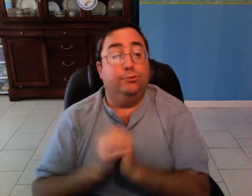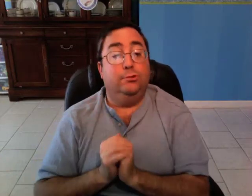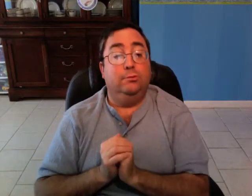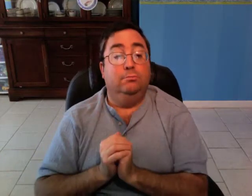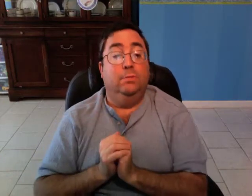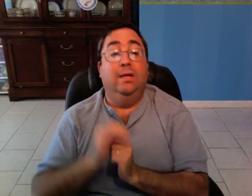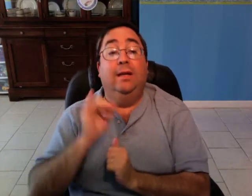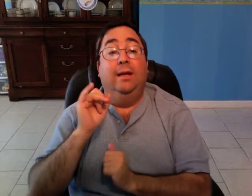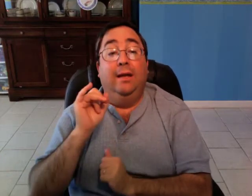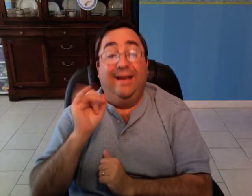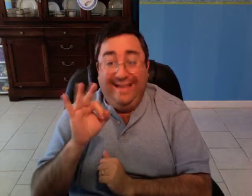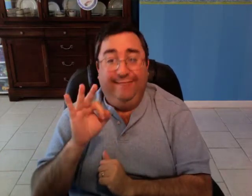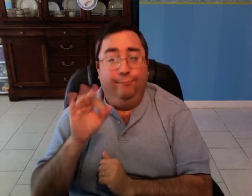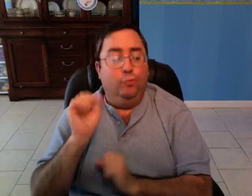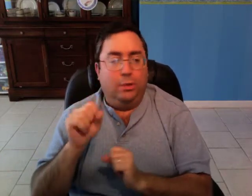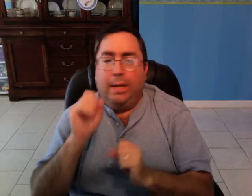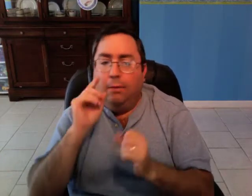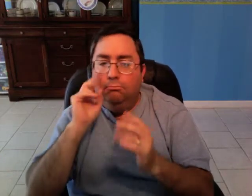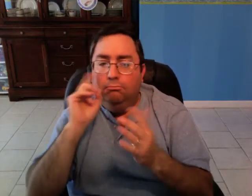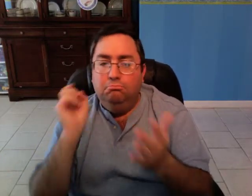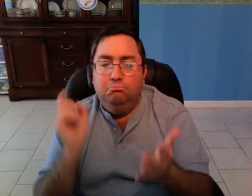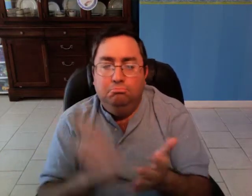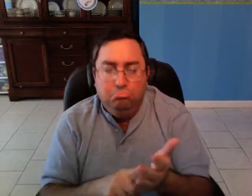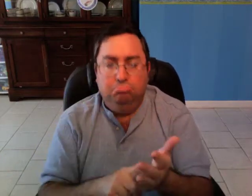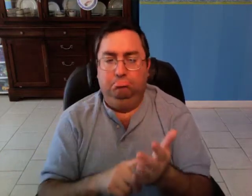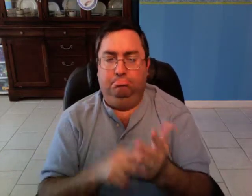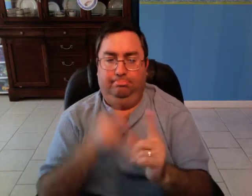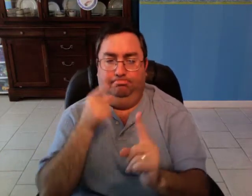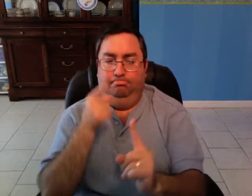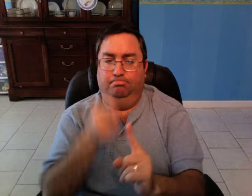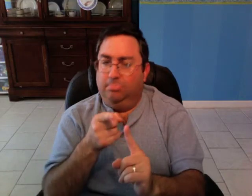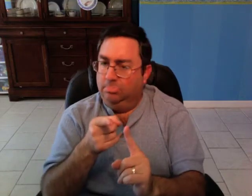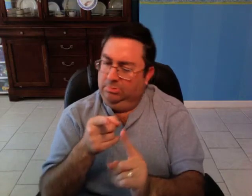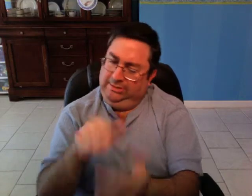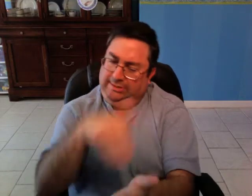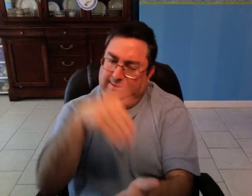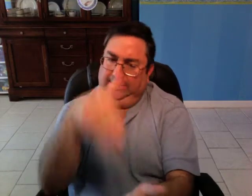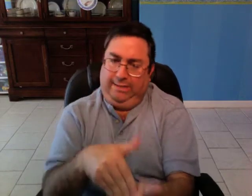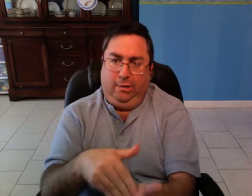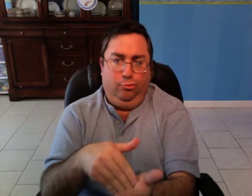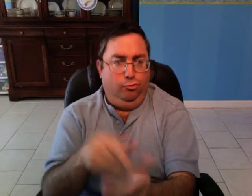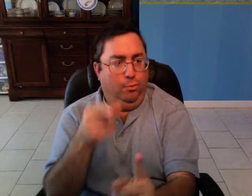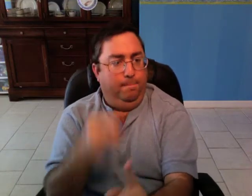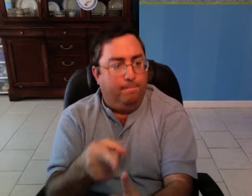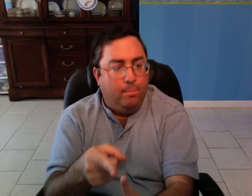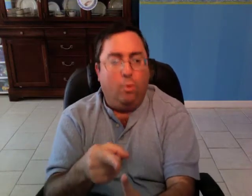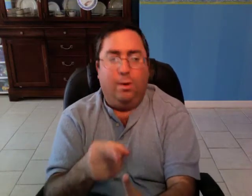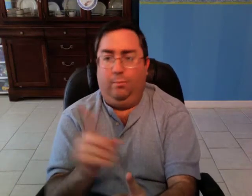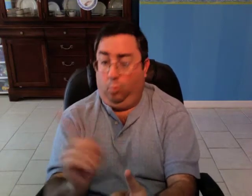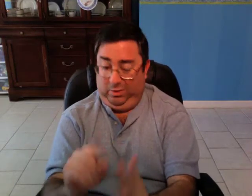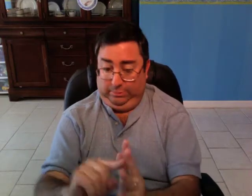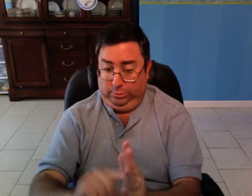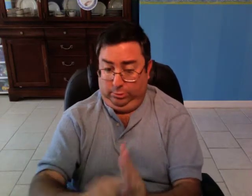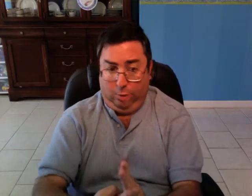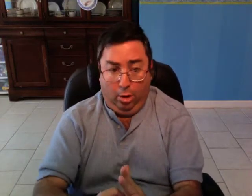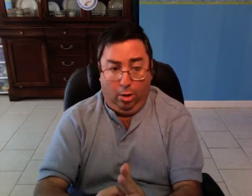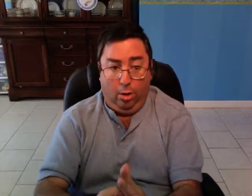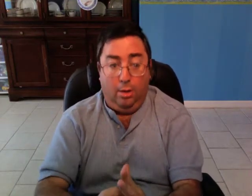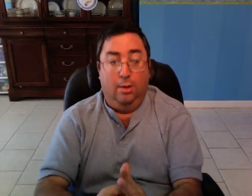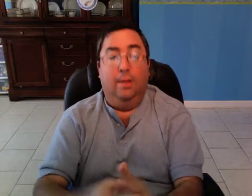If one can identify a central point of origin,